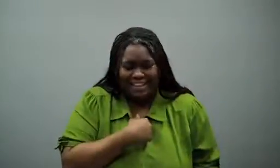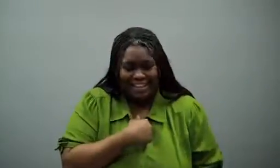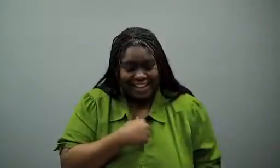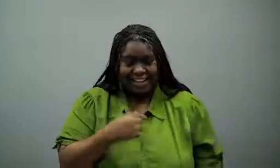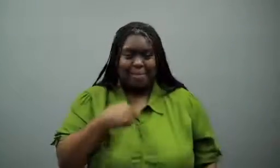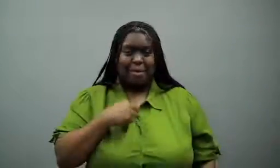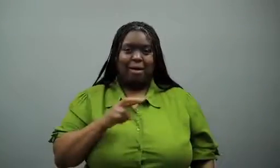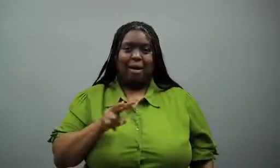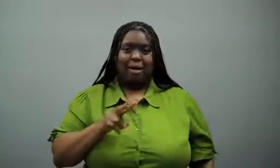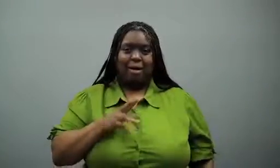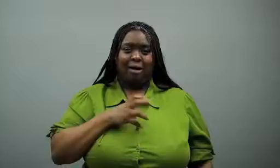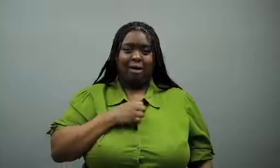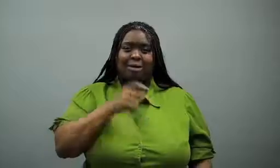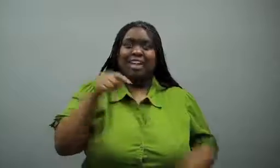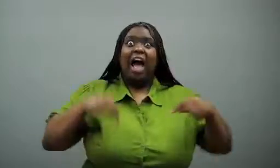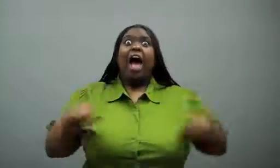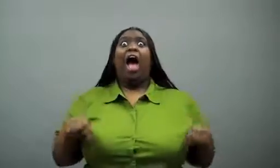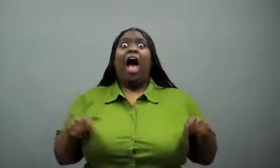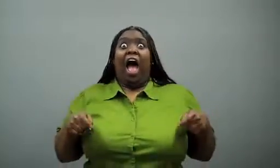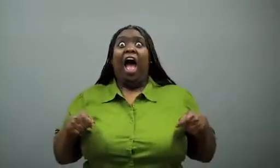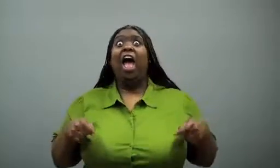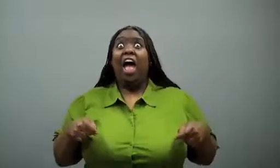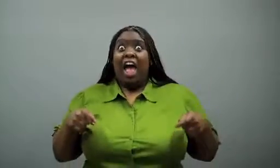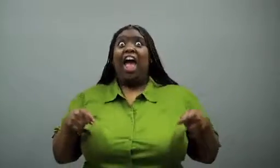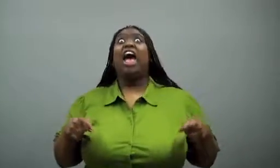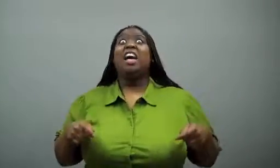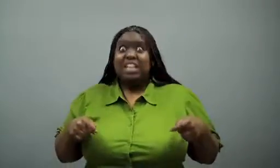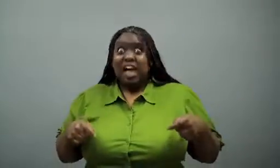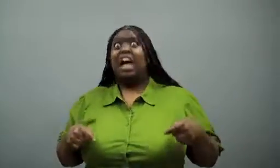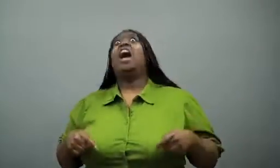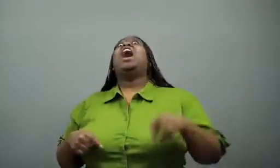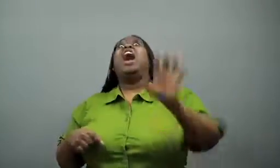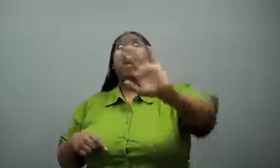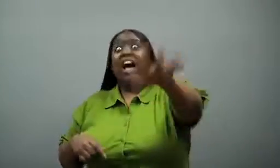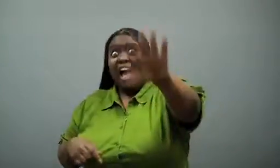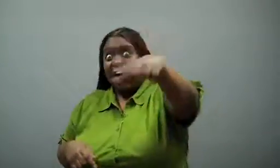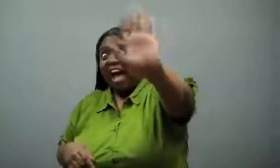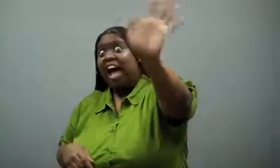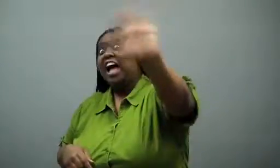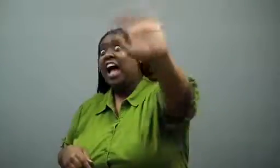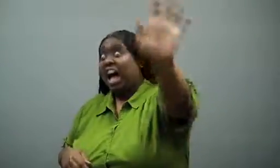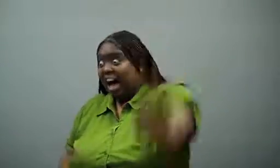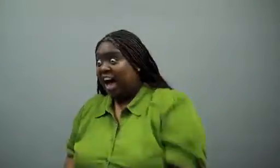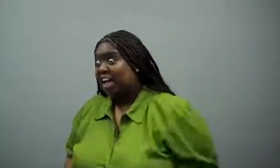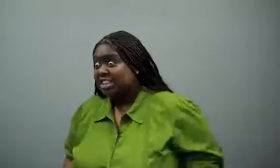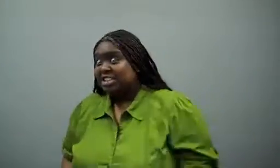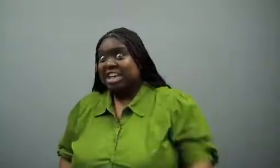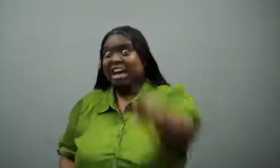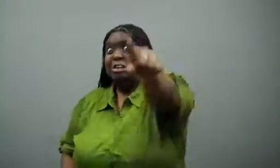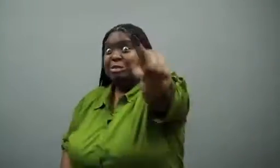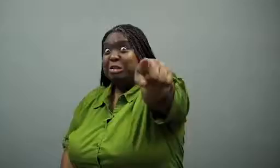I looked at her while she panted, and said breathlessly, "Hi!"